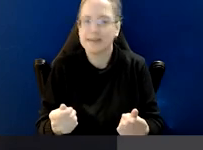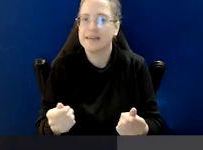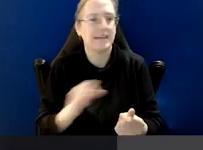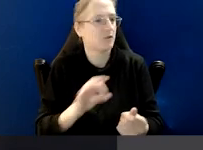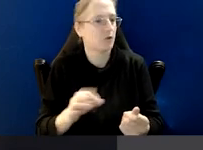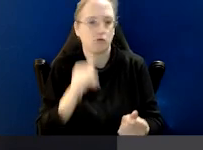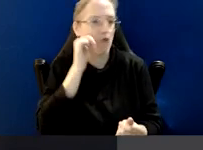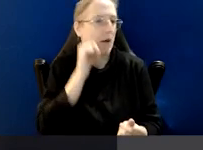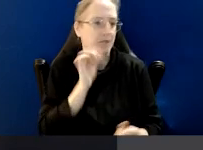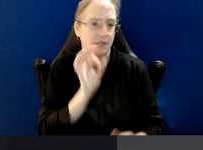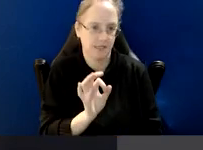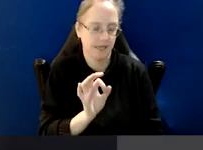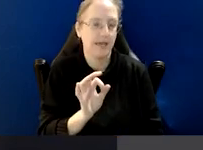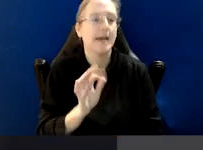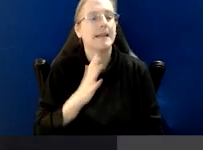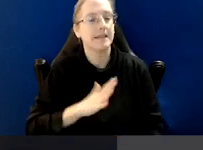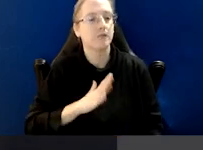of private benefit or dishonesty,